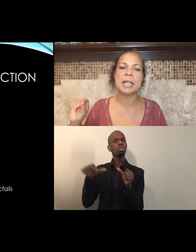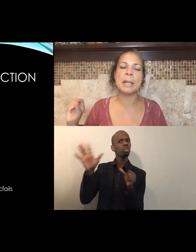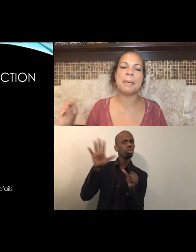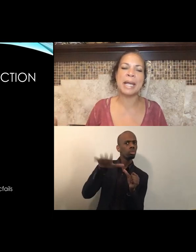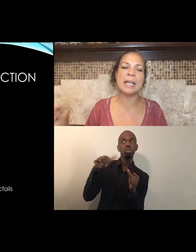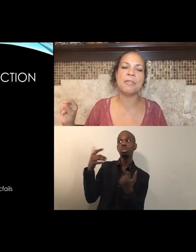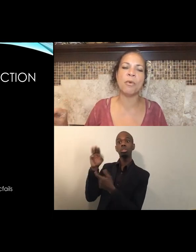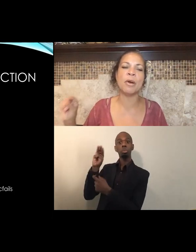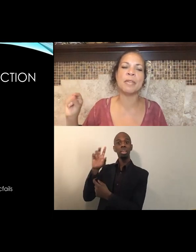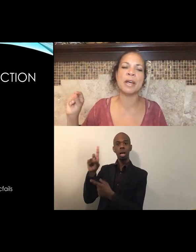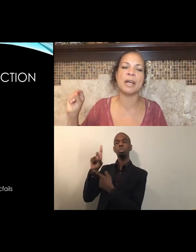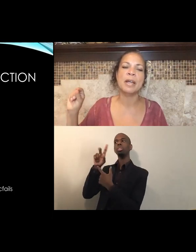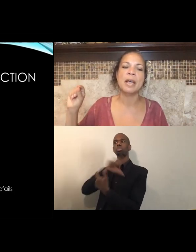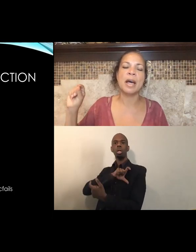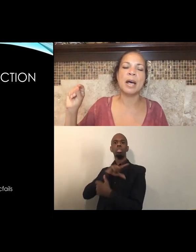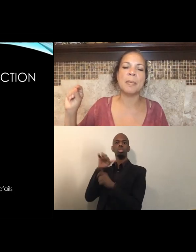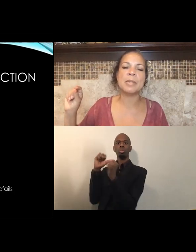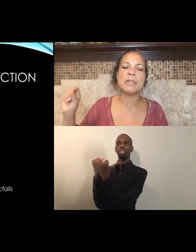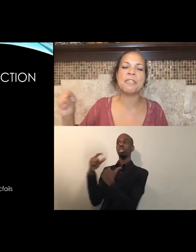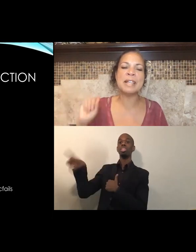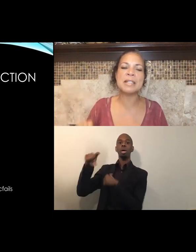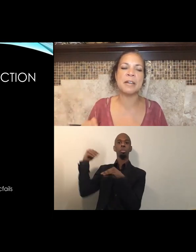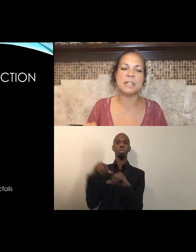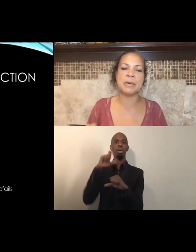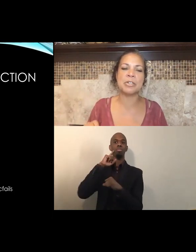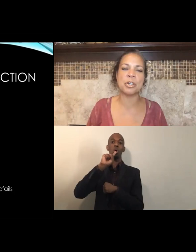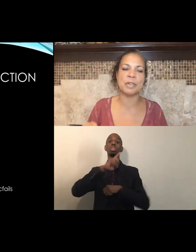that paid for the defense of Derek Chauvin.